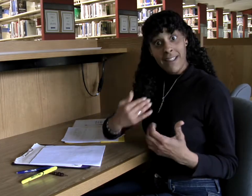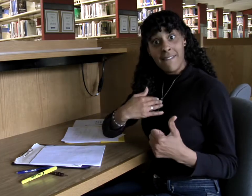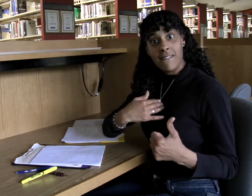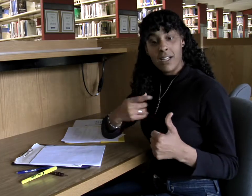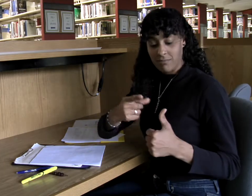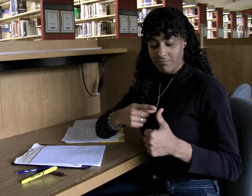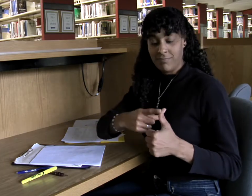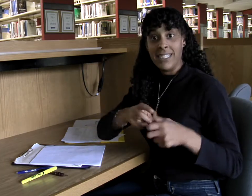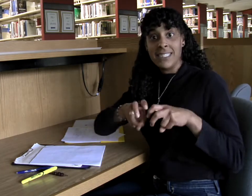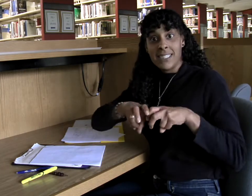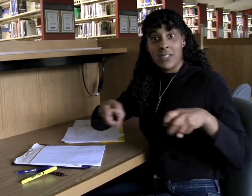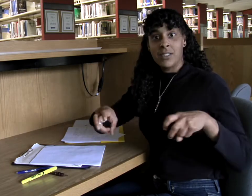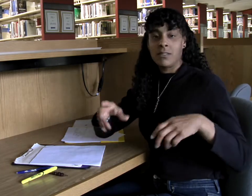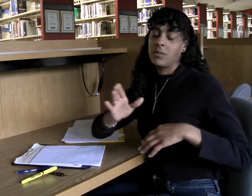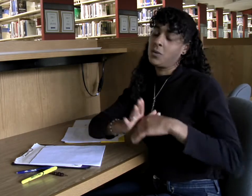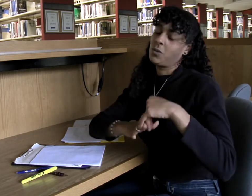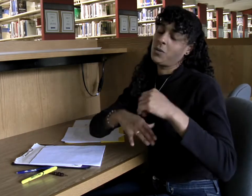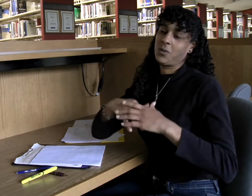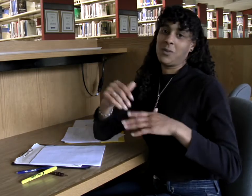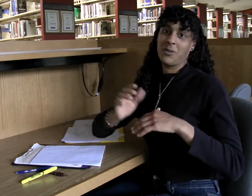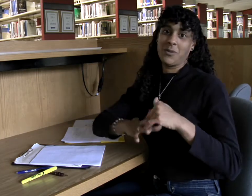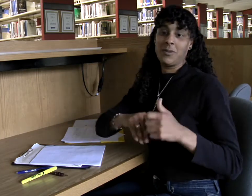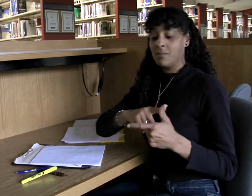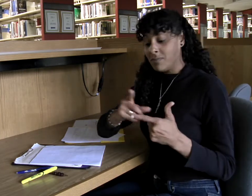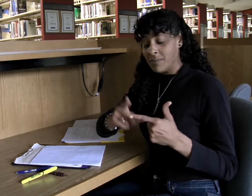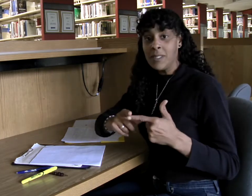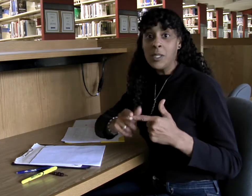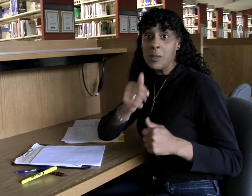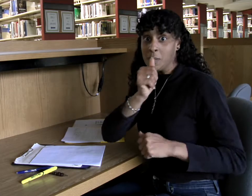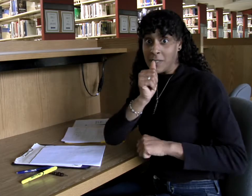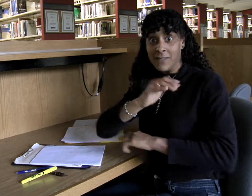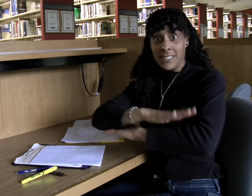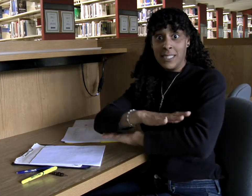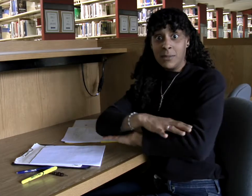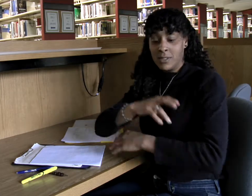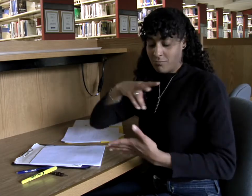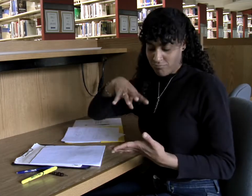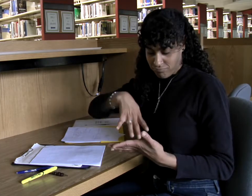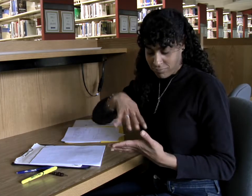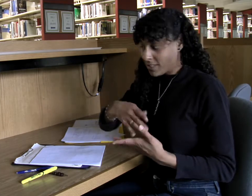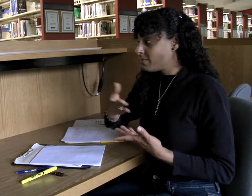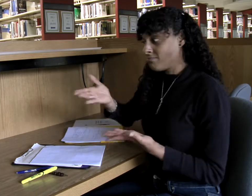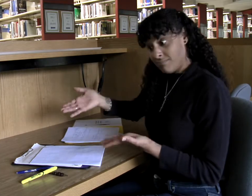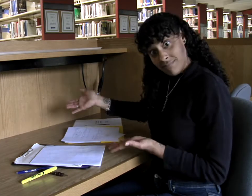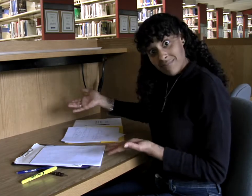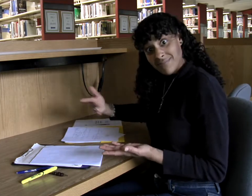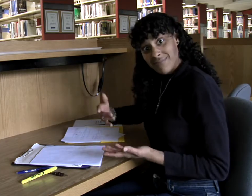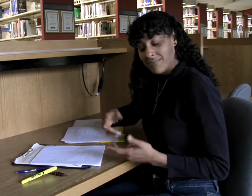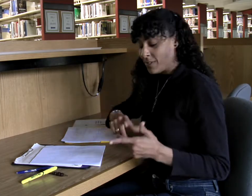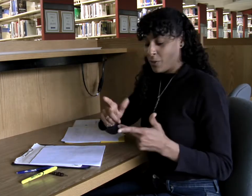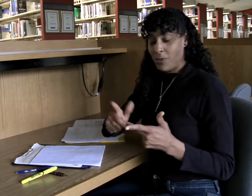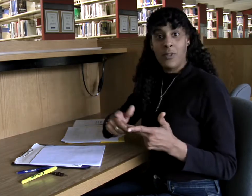There are comfortable couches, private study desks,